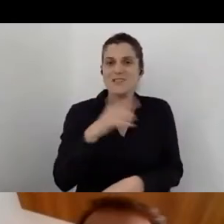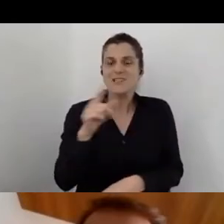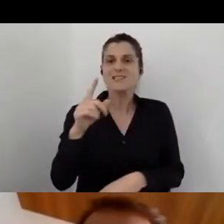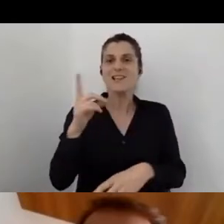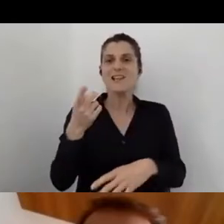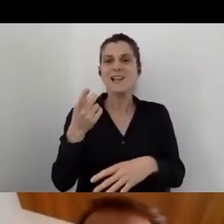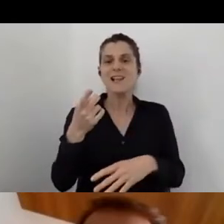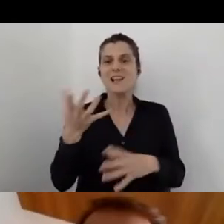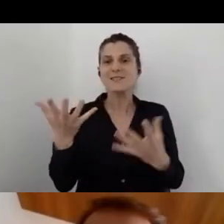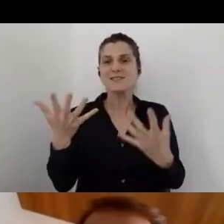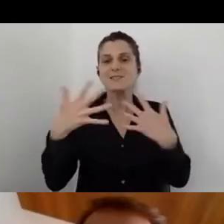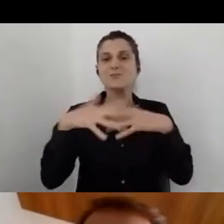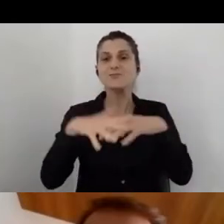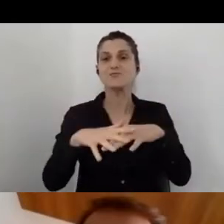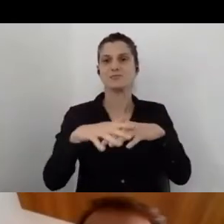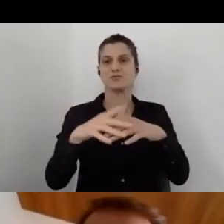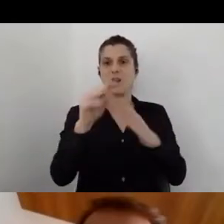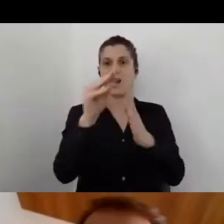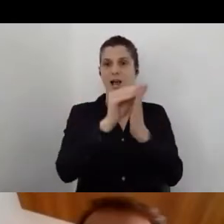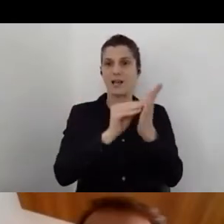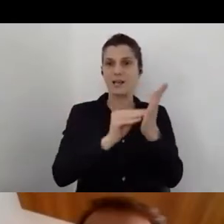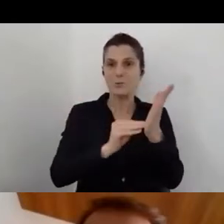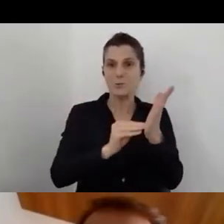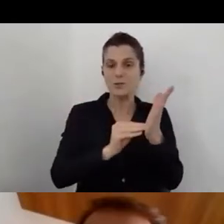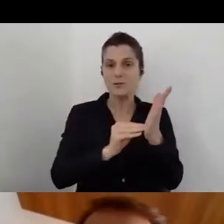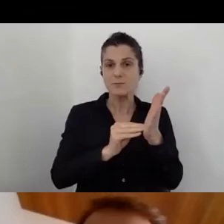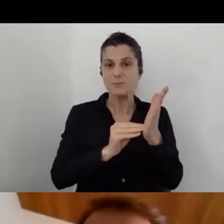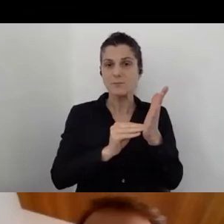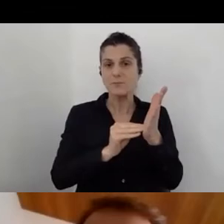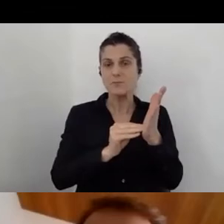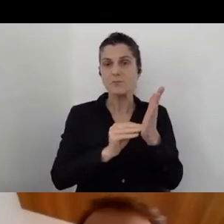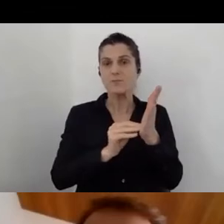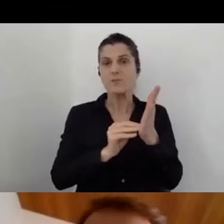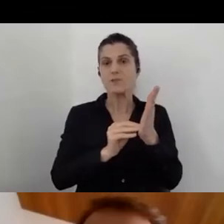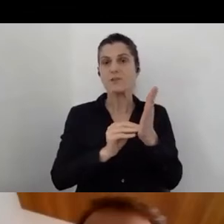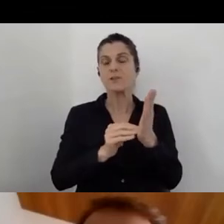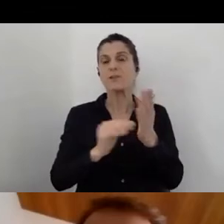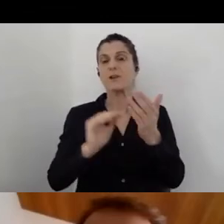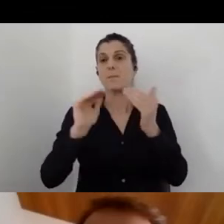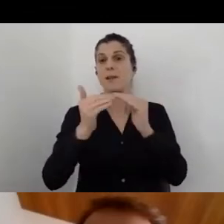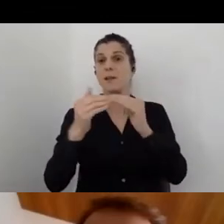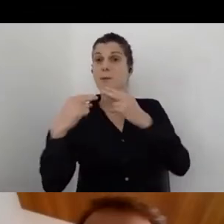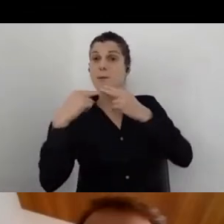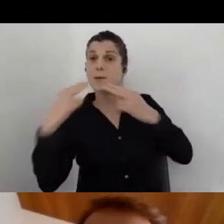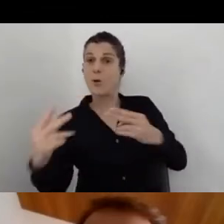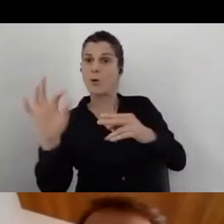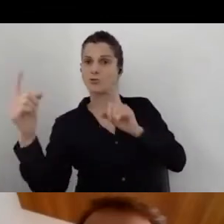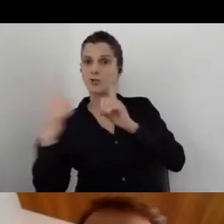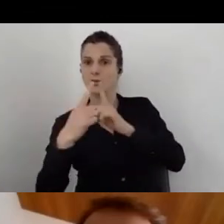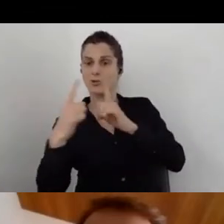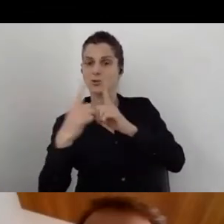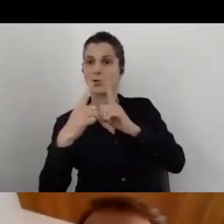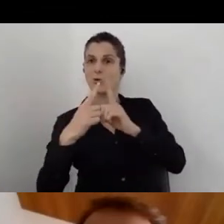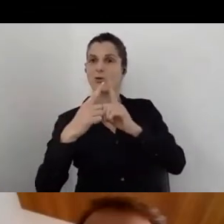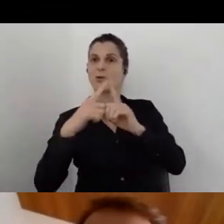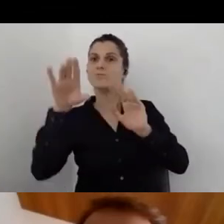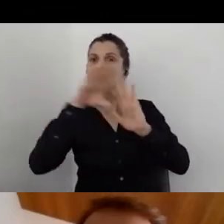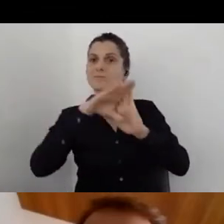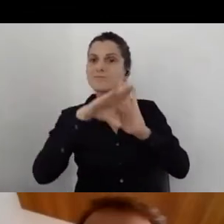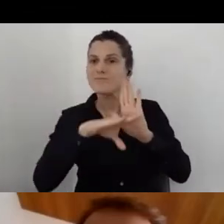the data according to the accessibility solutions is our regulations in different countries.